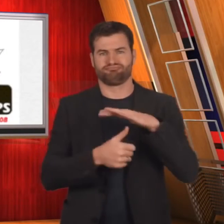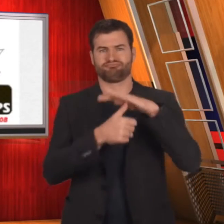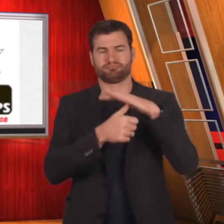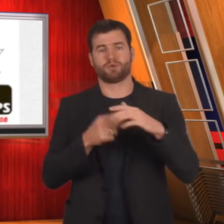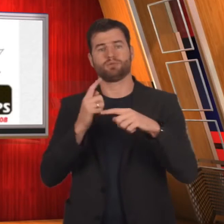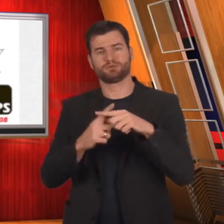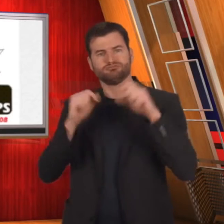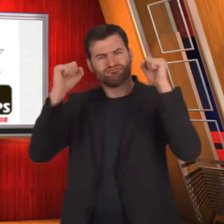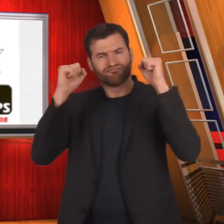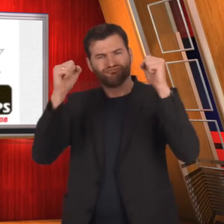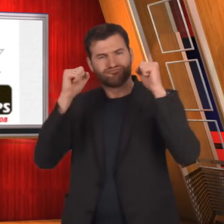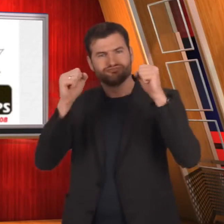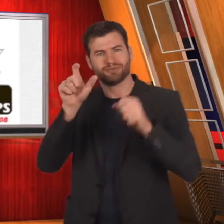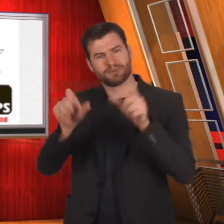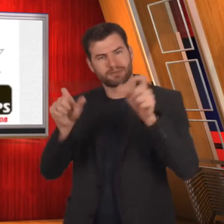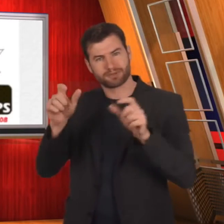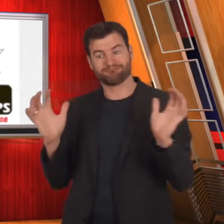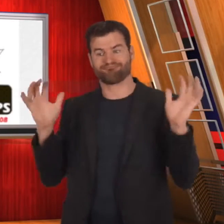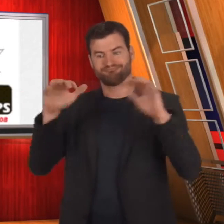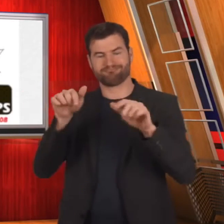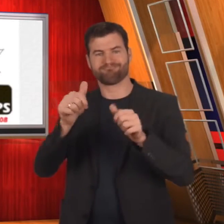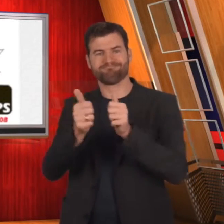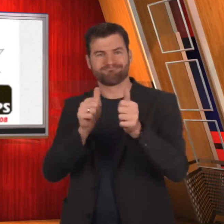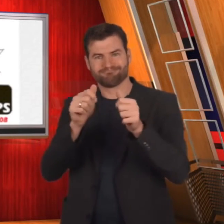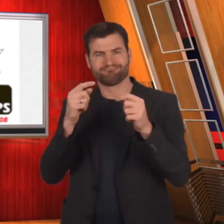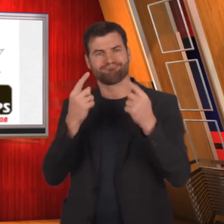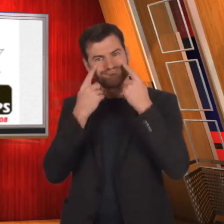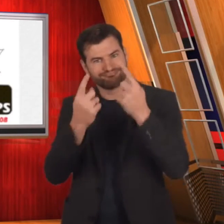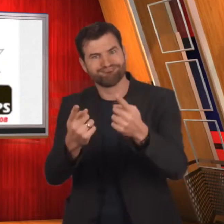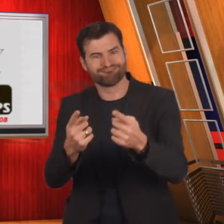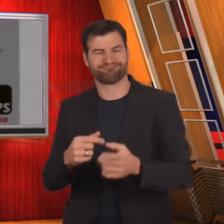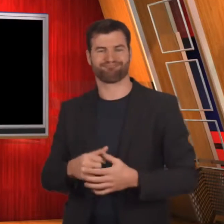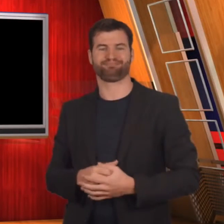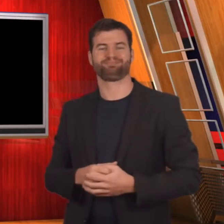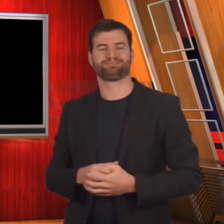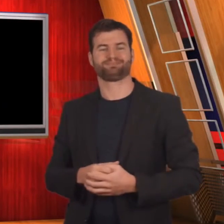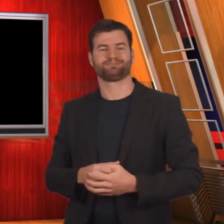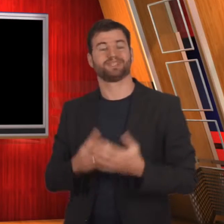attending the tournament.